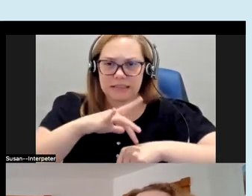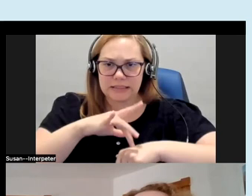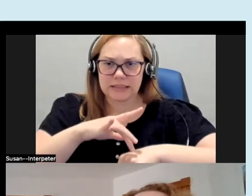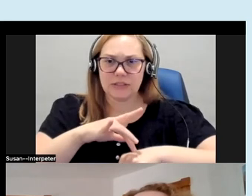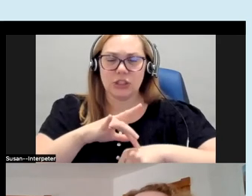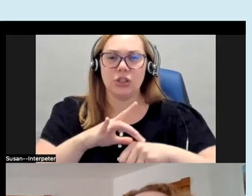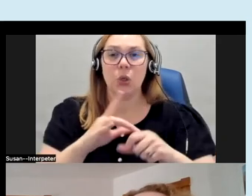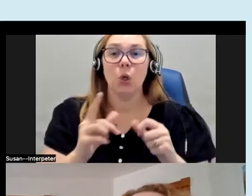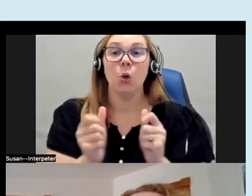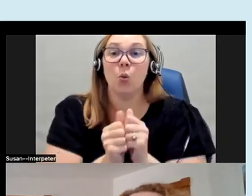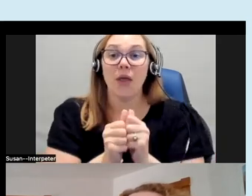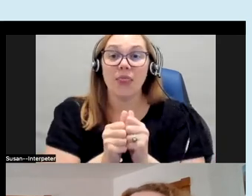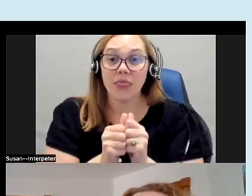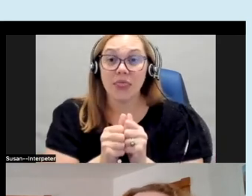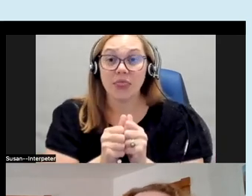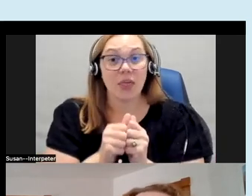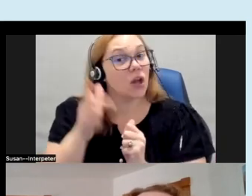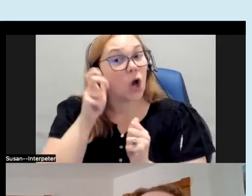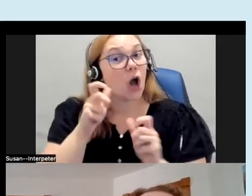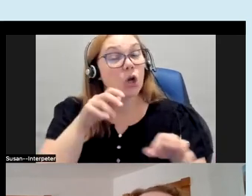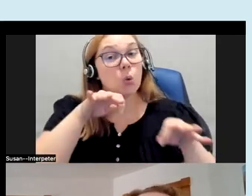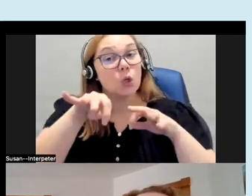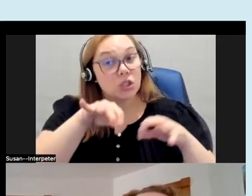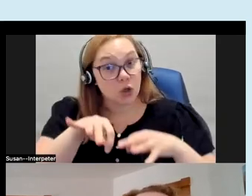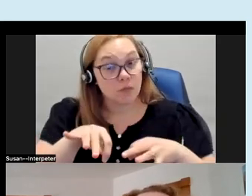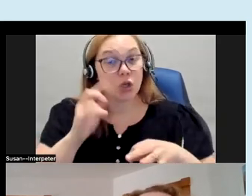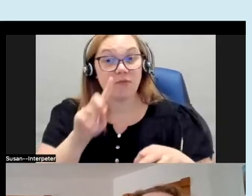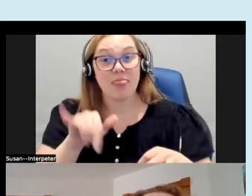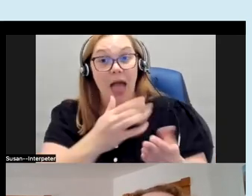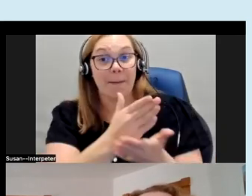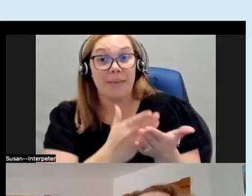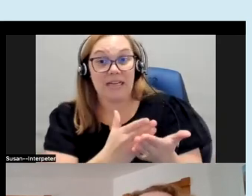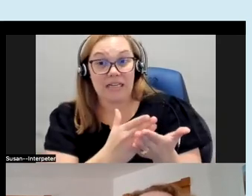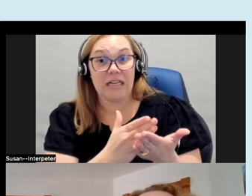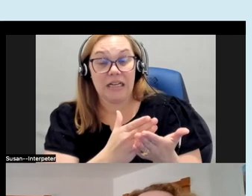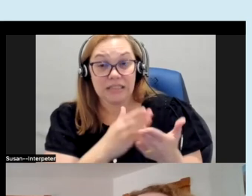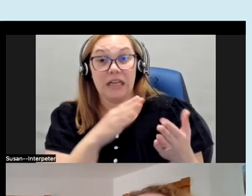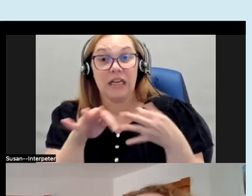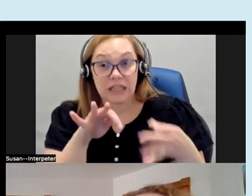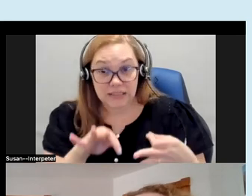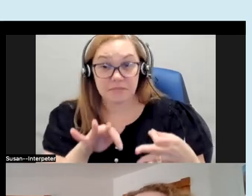along with an audio description of the piece talking about the colors and the